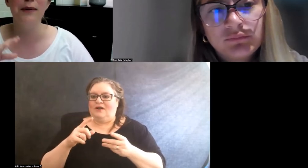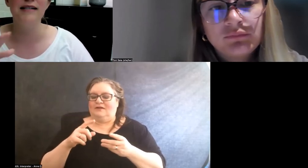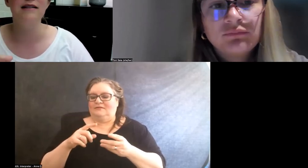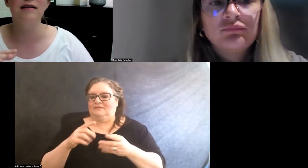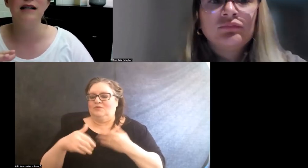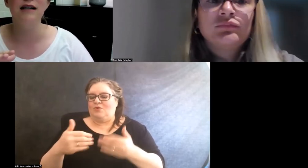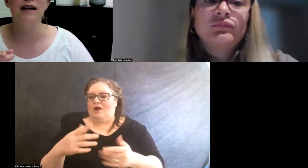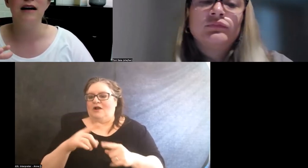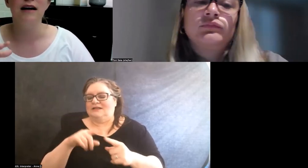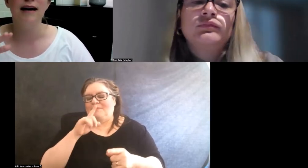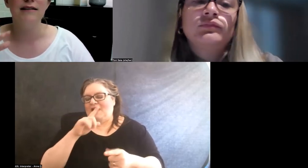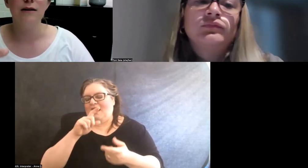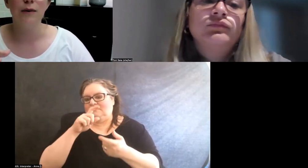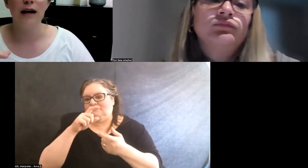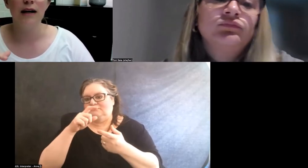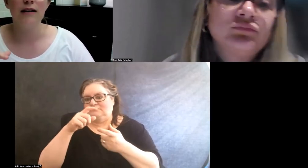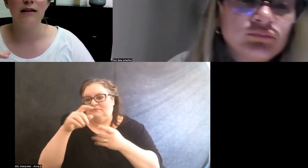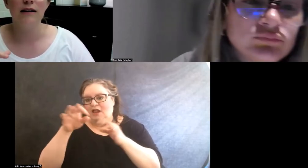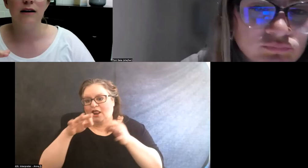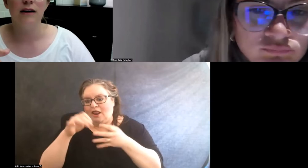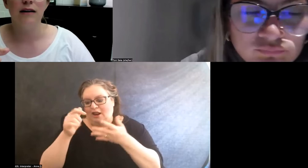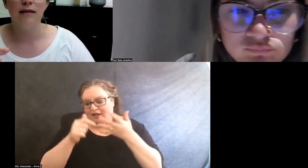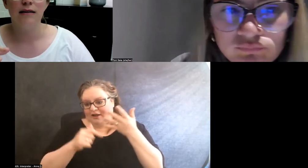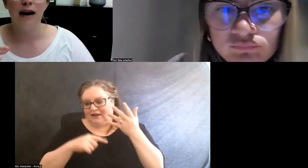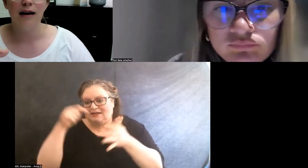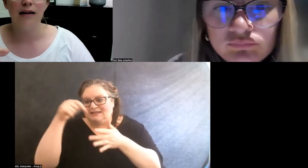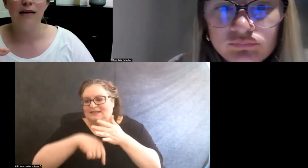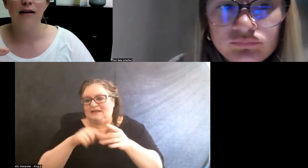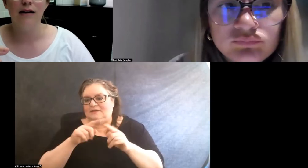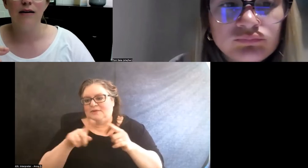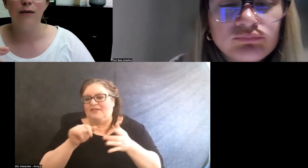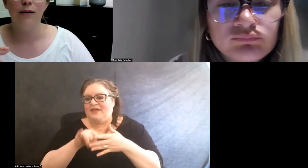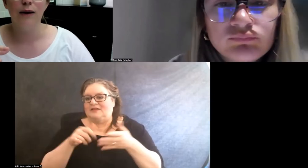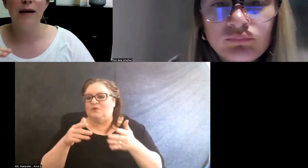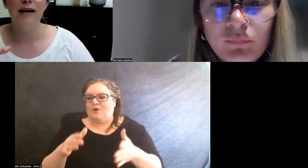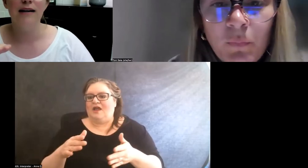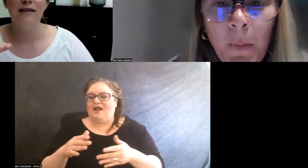but basically, that's a way that we make it super clear